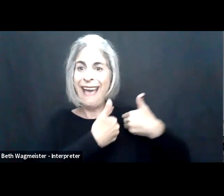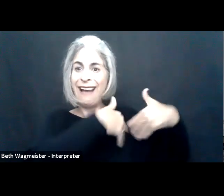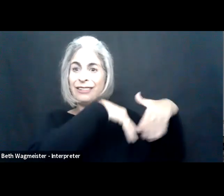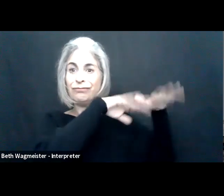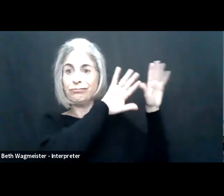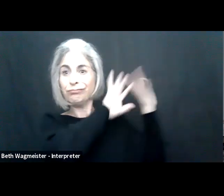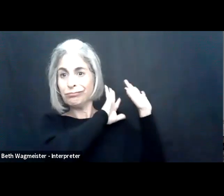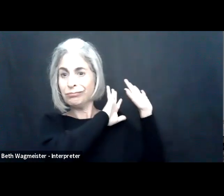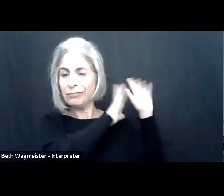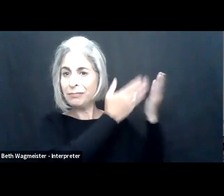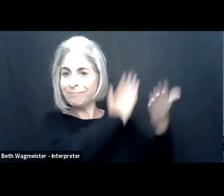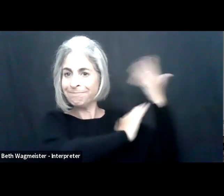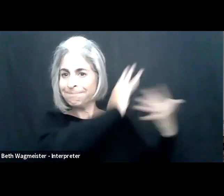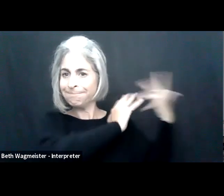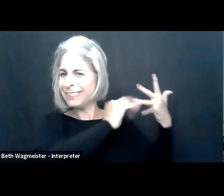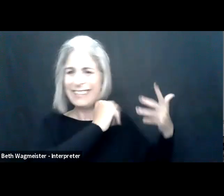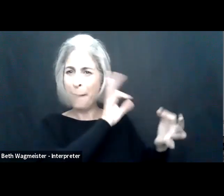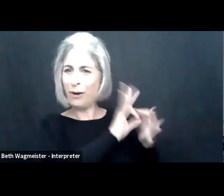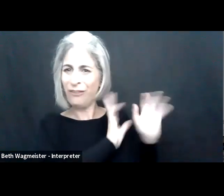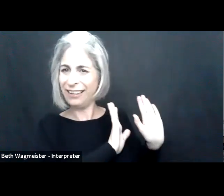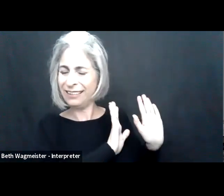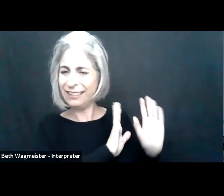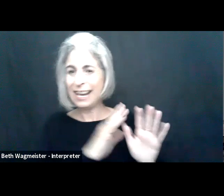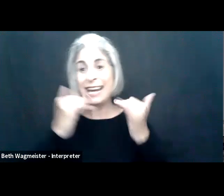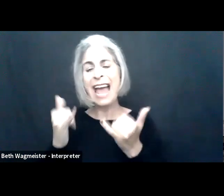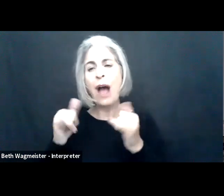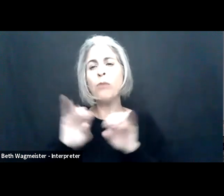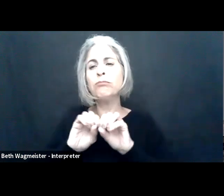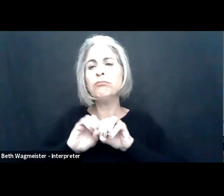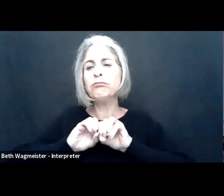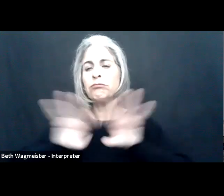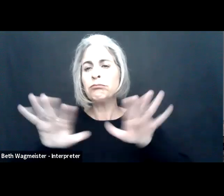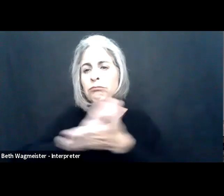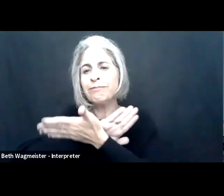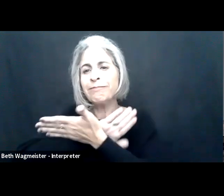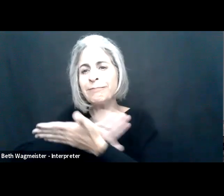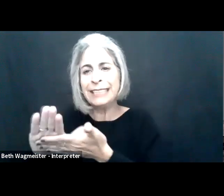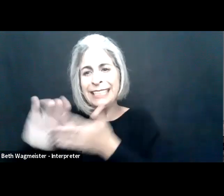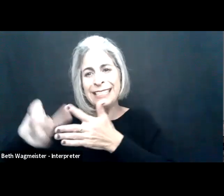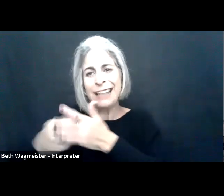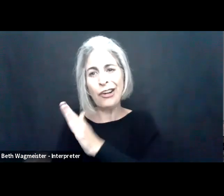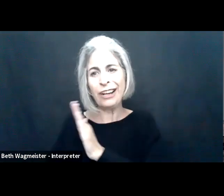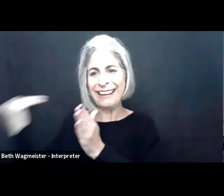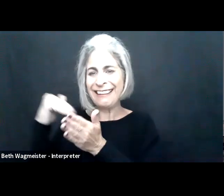the world we had. here before me, to stop trying to create It wasn't perfect anyway. We want to encourage you to consider a